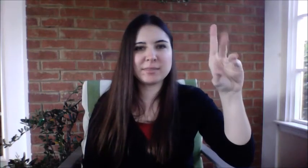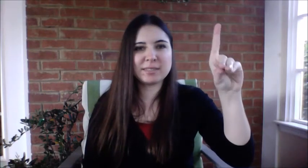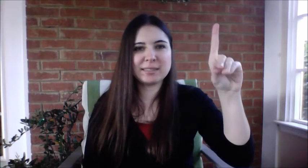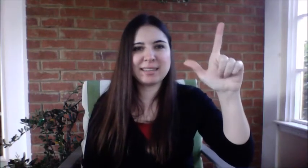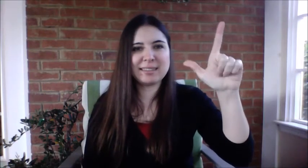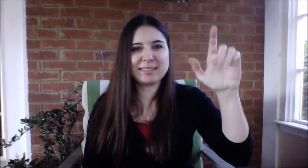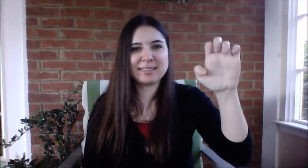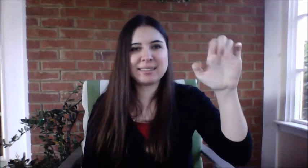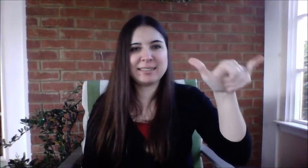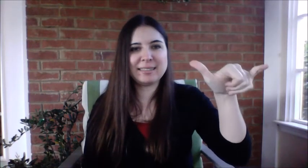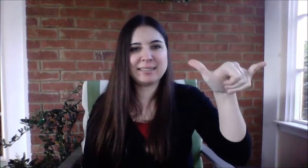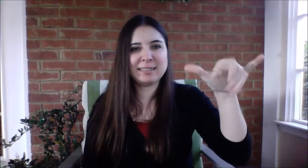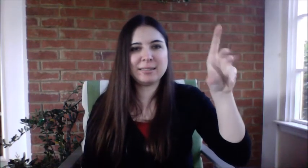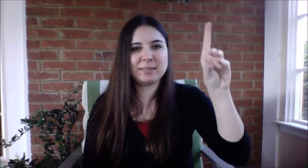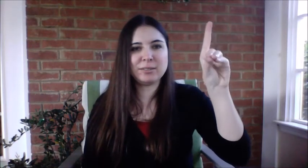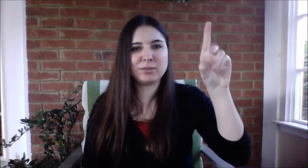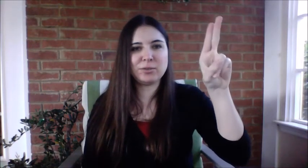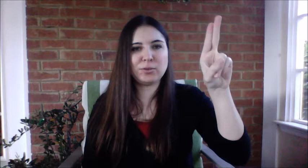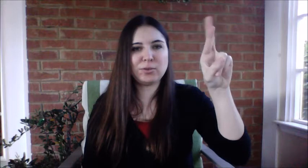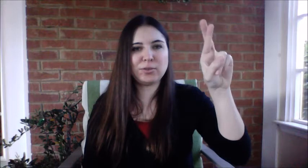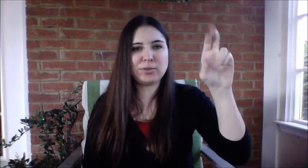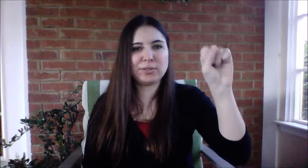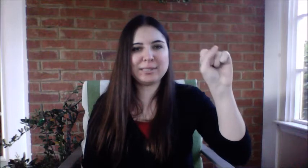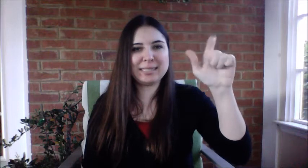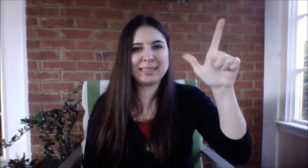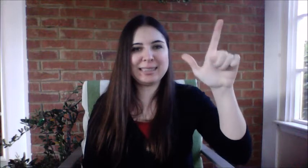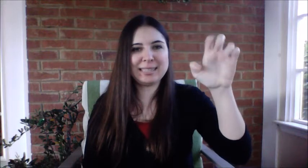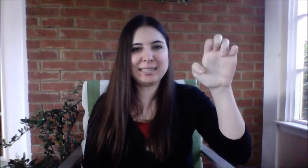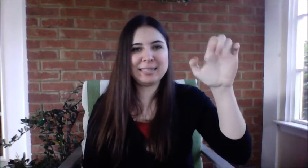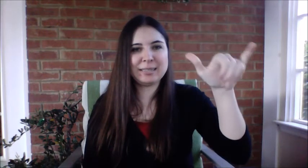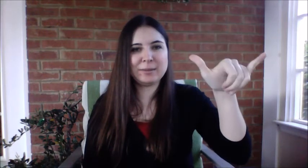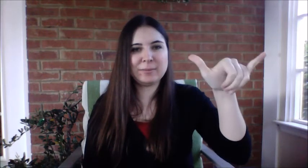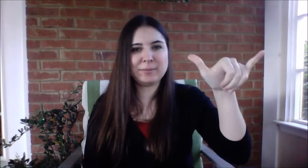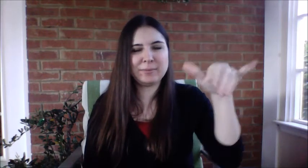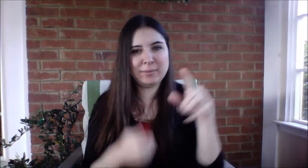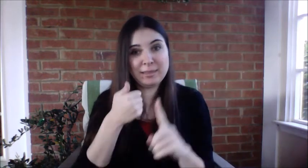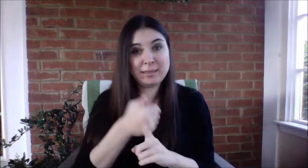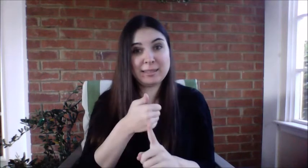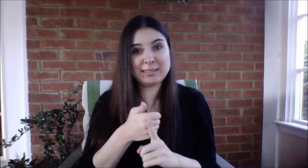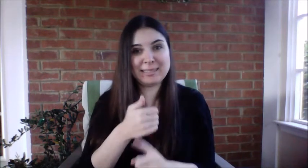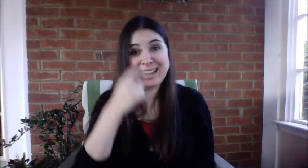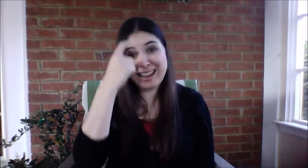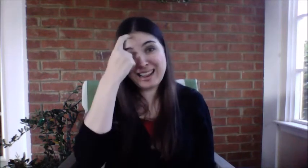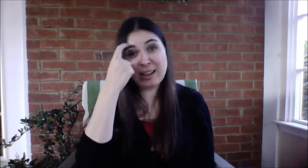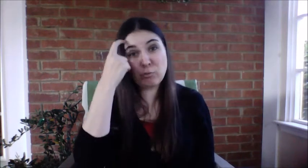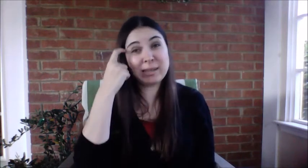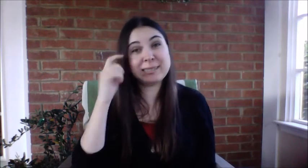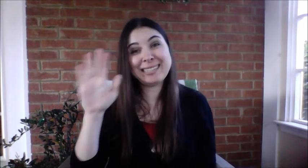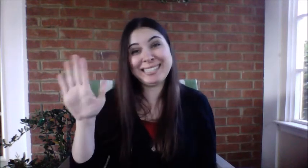Dudley Dursley Harry's cousin.